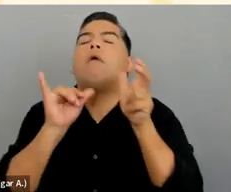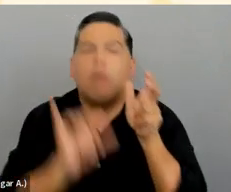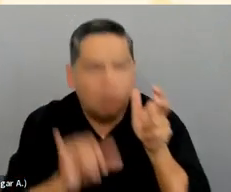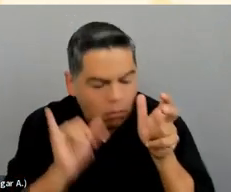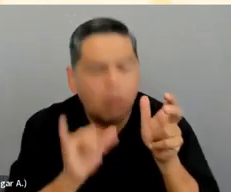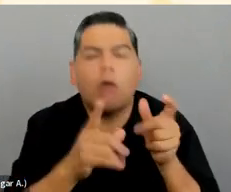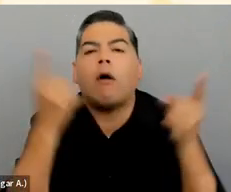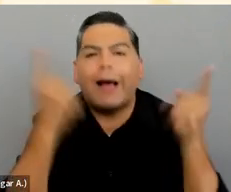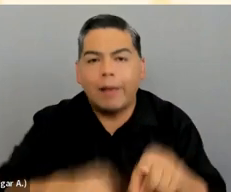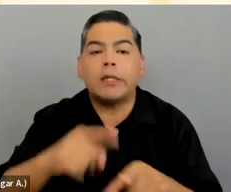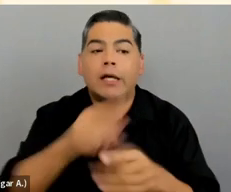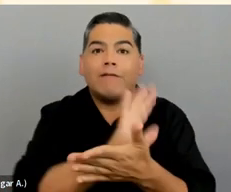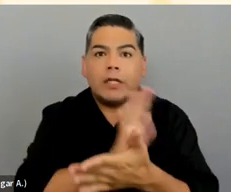what's actually happening on the screen.